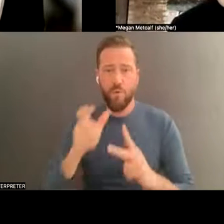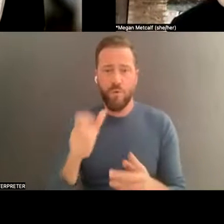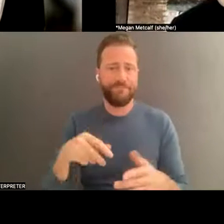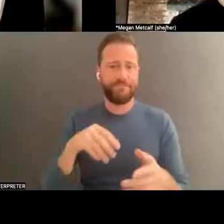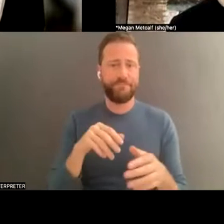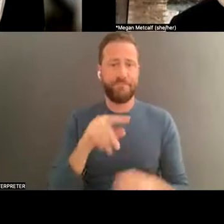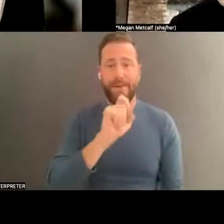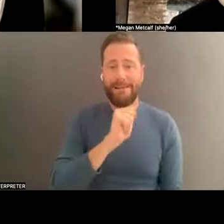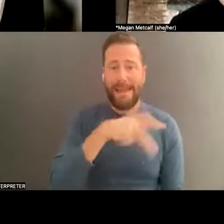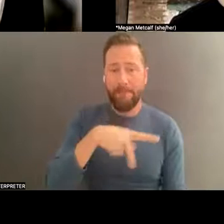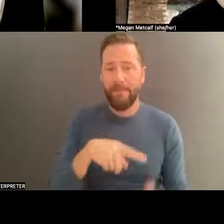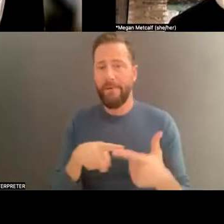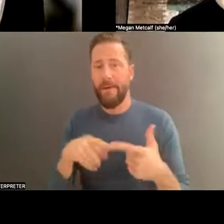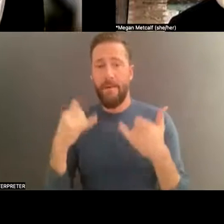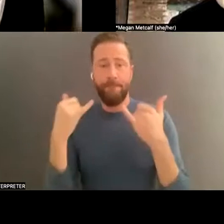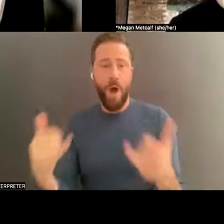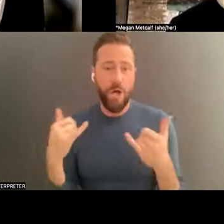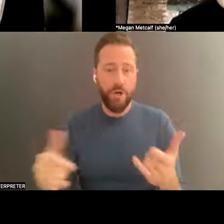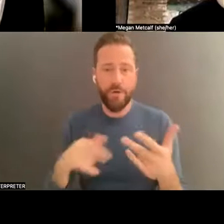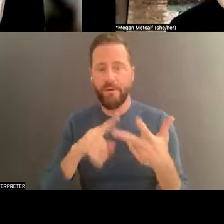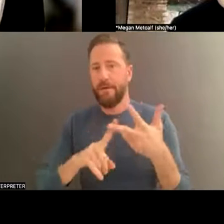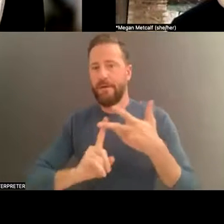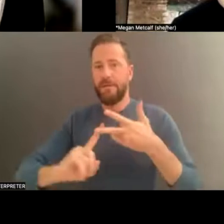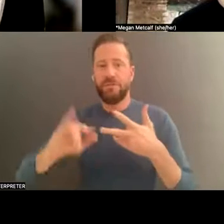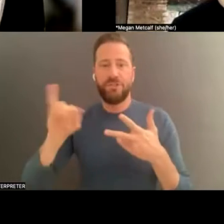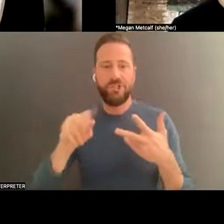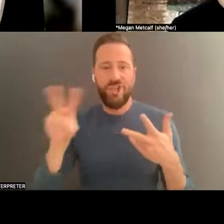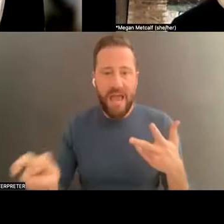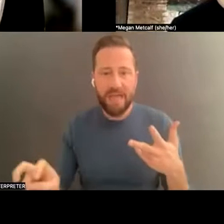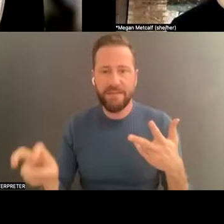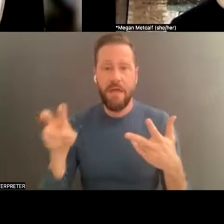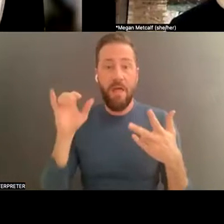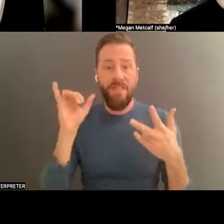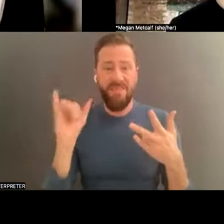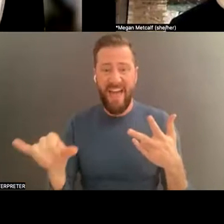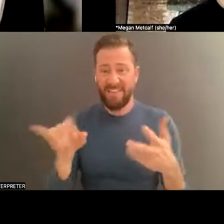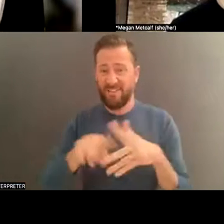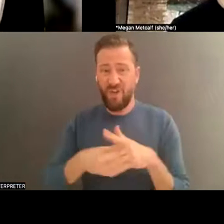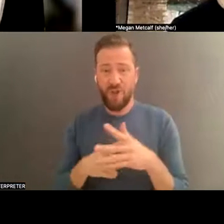and you have today some 16 year old threw a TikTok video up and he gets like a